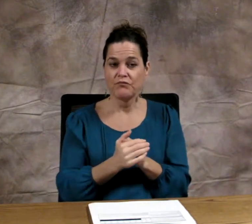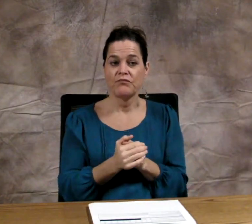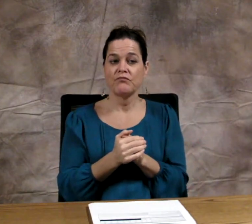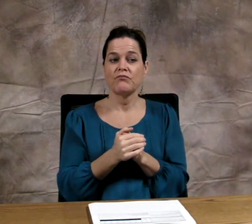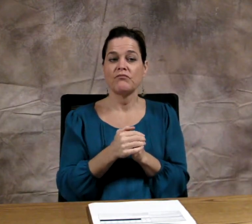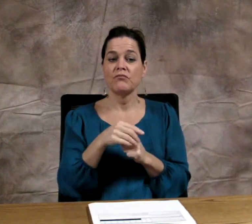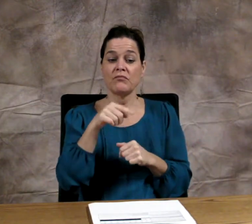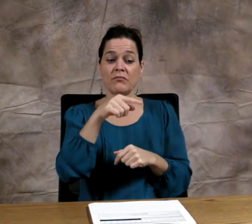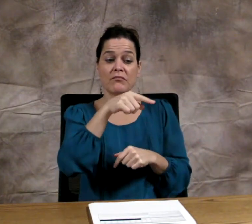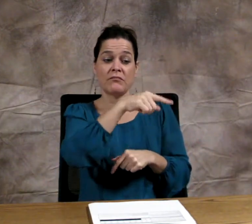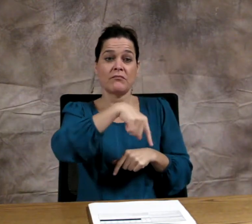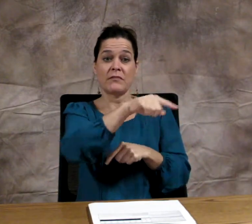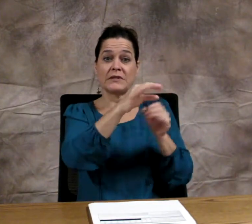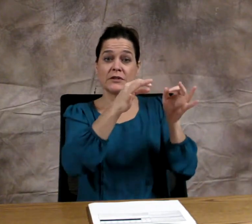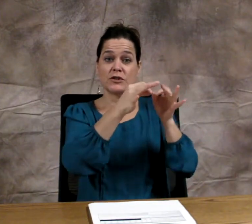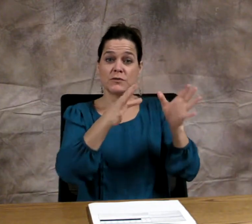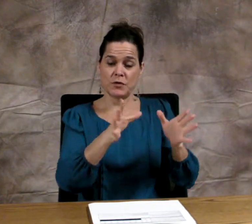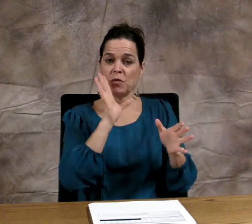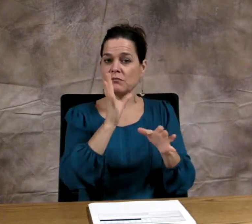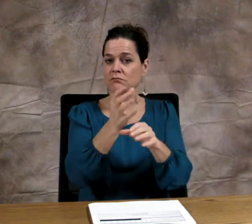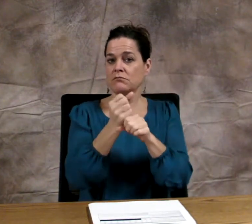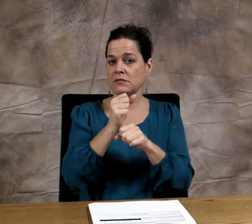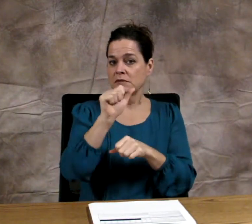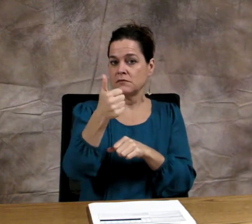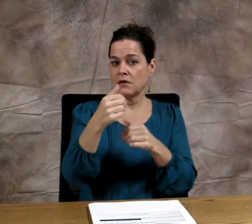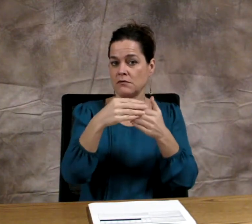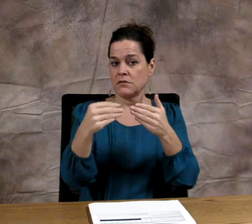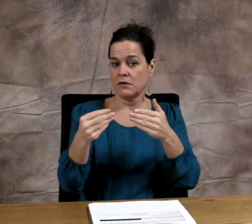Gestuno.